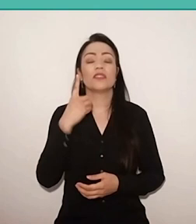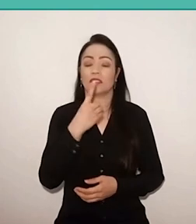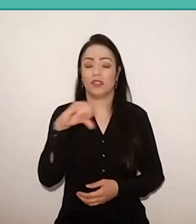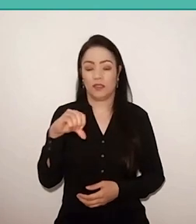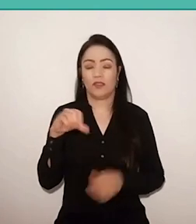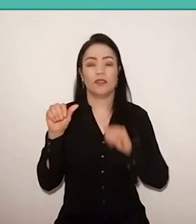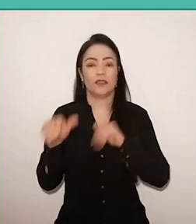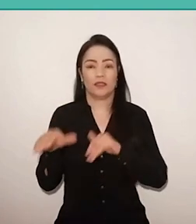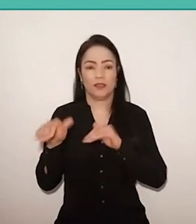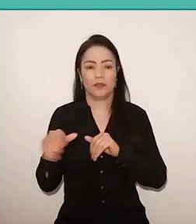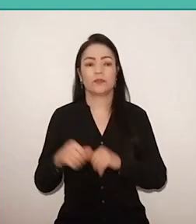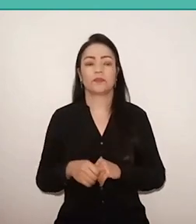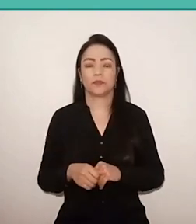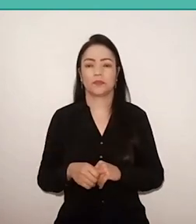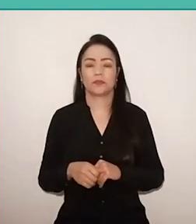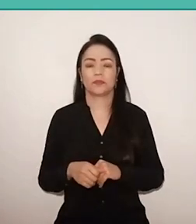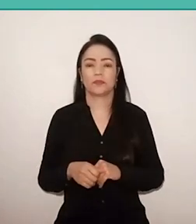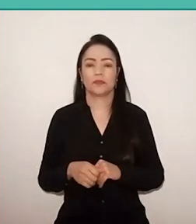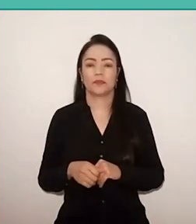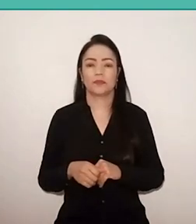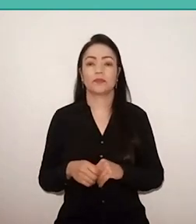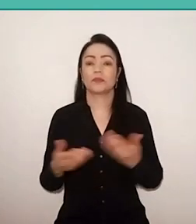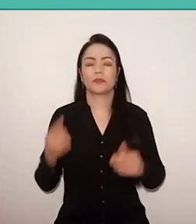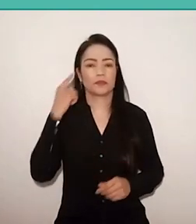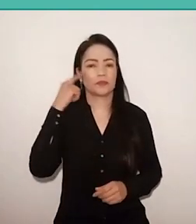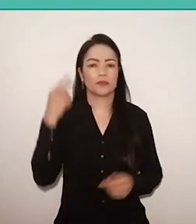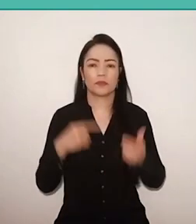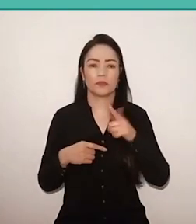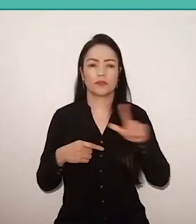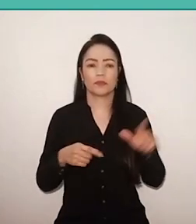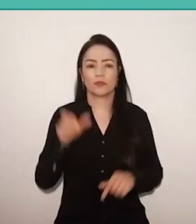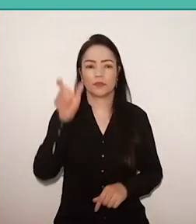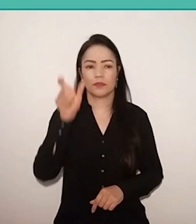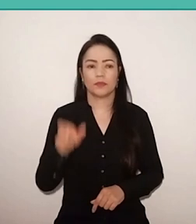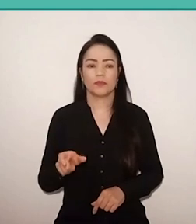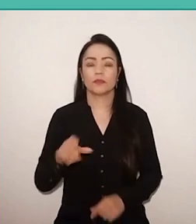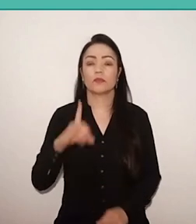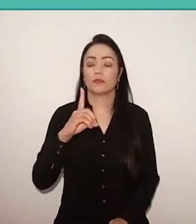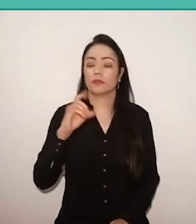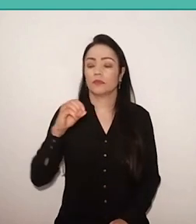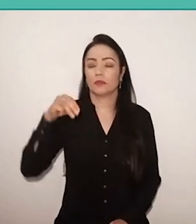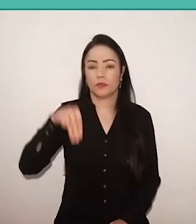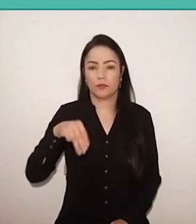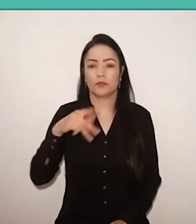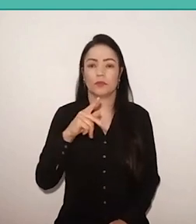and I will remember here from another figure, which is Dom Paulo Evaristo Arns, who would also be 100 years old,